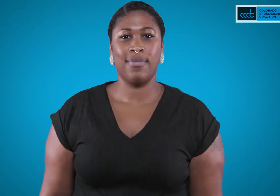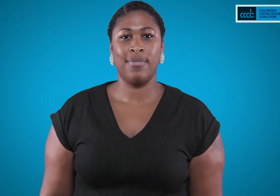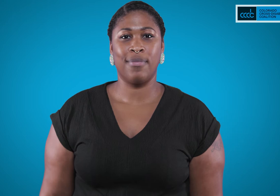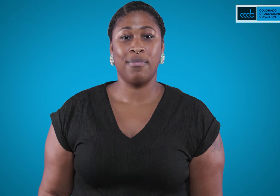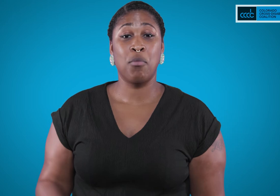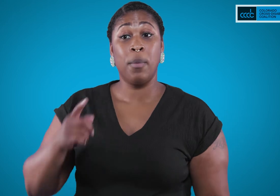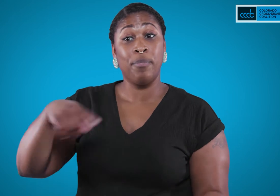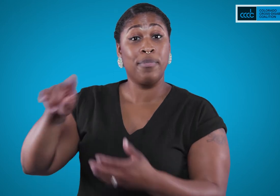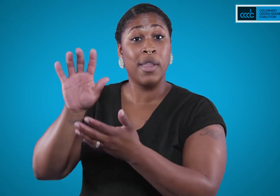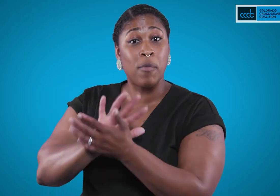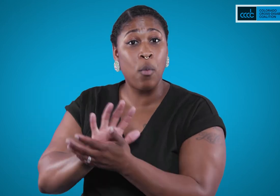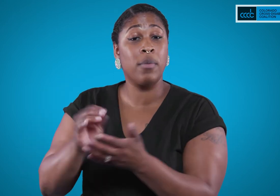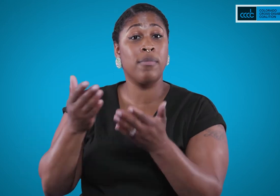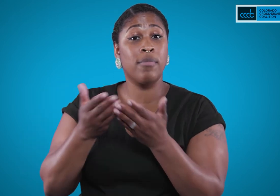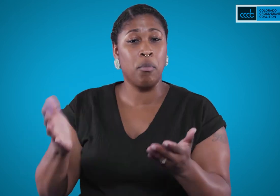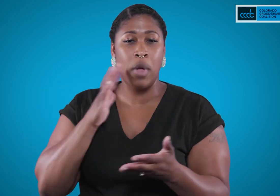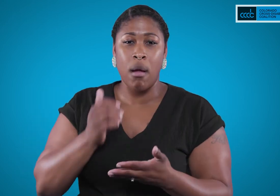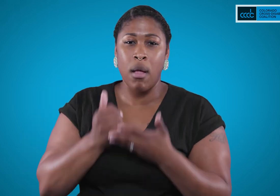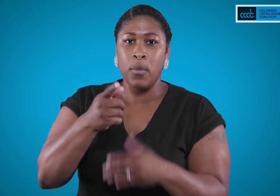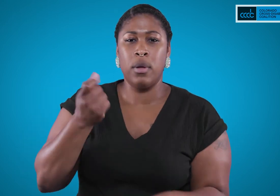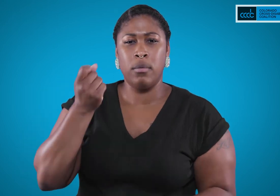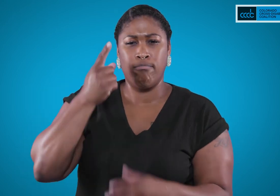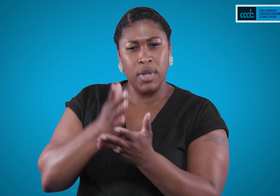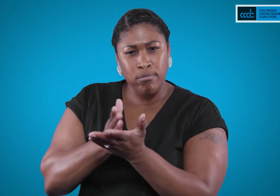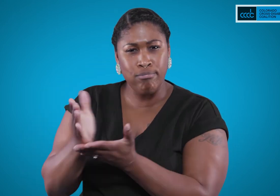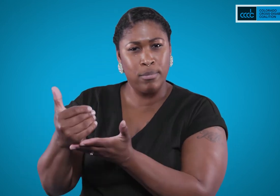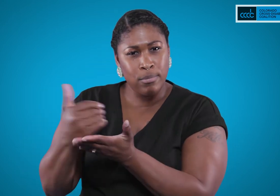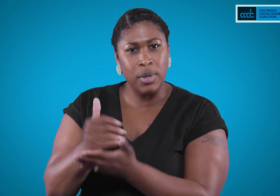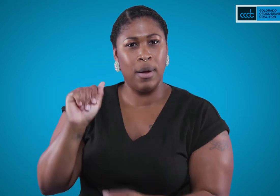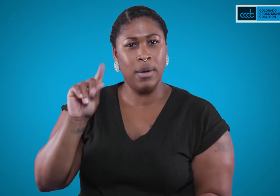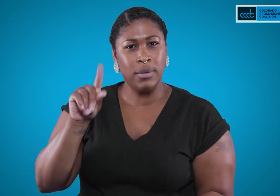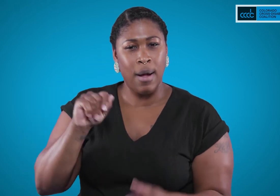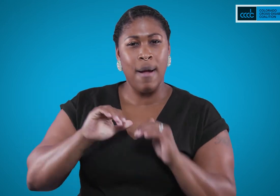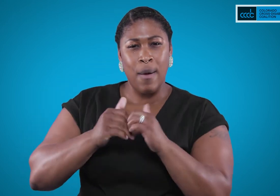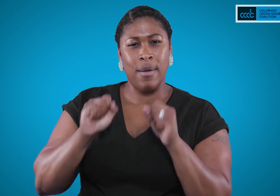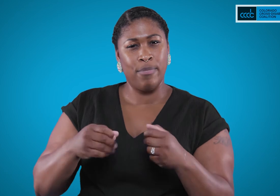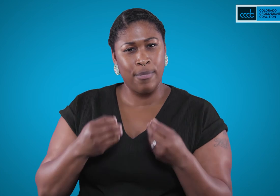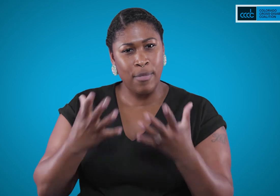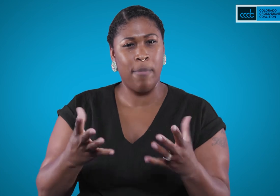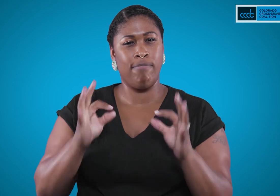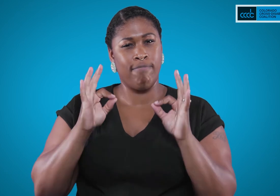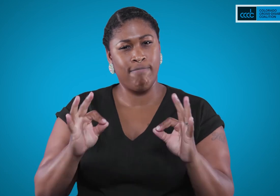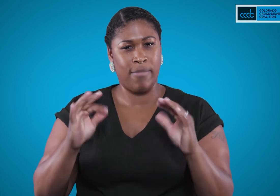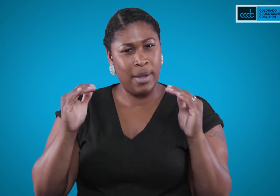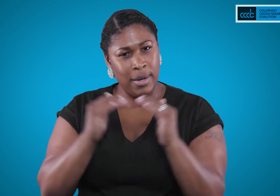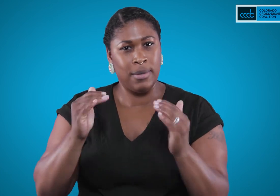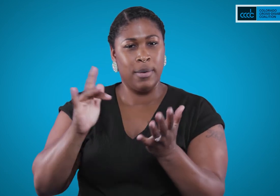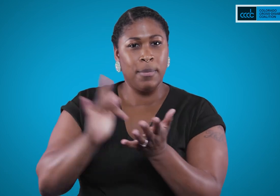These videos and resources will give you a thorough understanding of ADA laws and how you can ensure equitable medical care